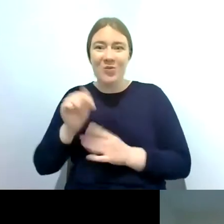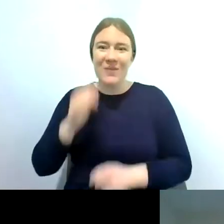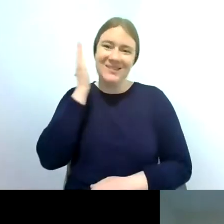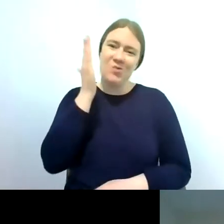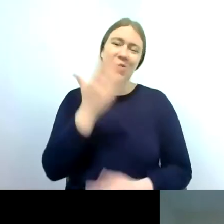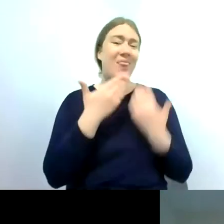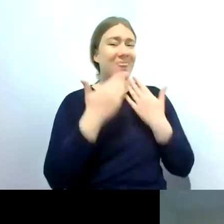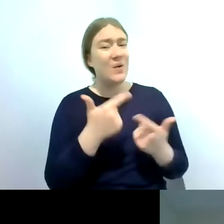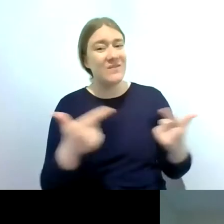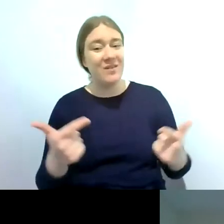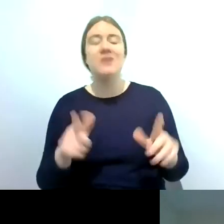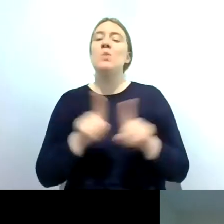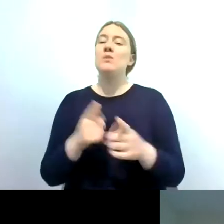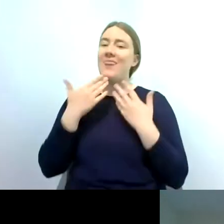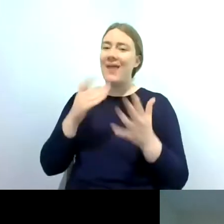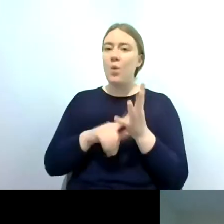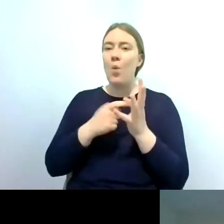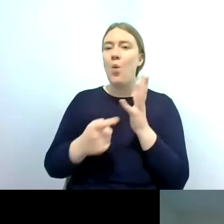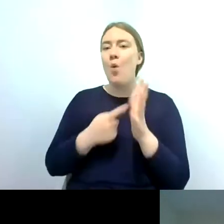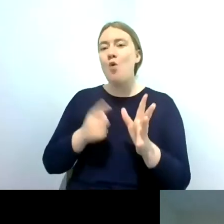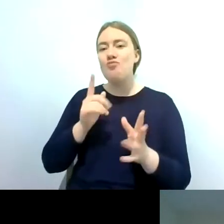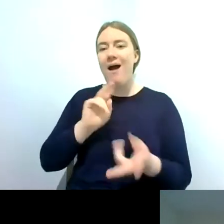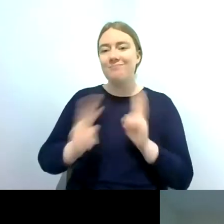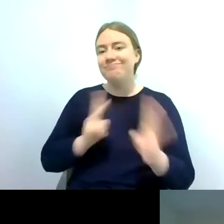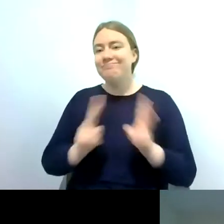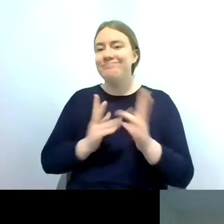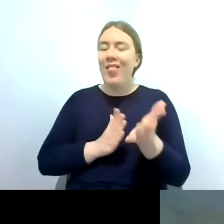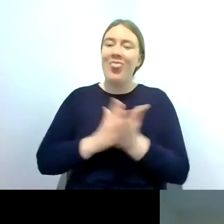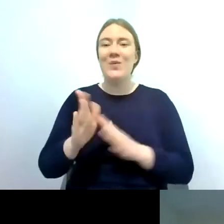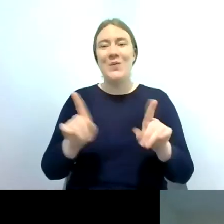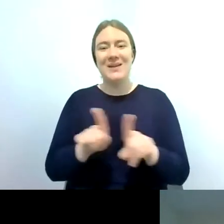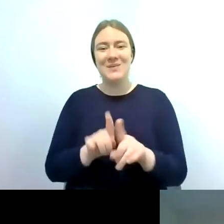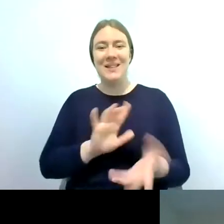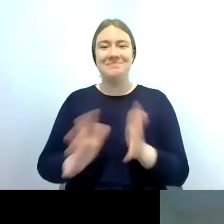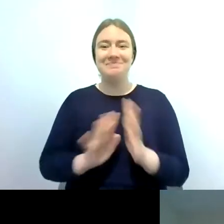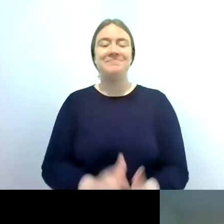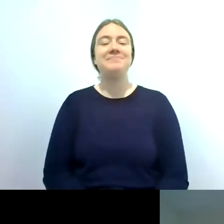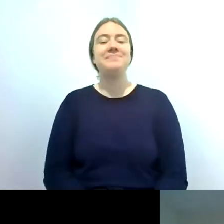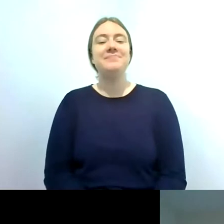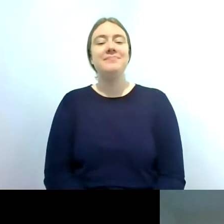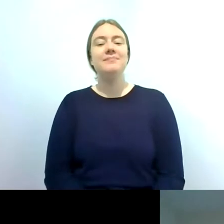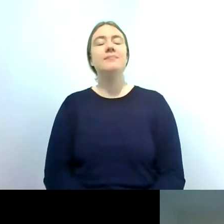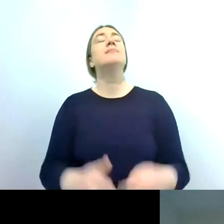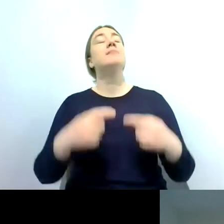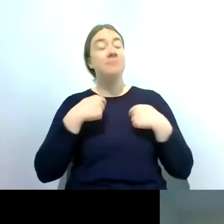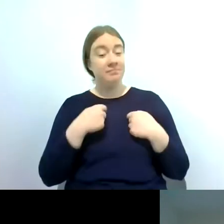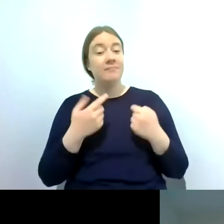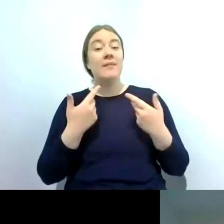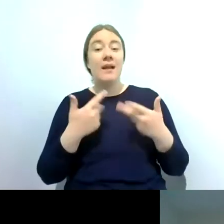and thank you to laura for for signing all of that for us as well um i have popped a link to a survey